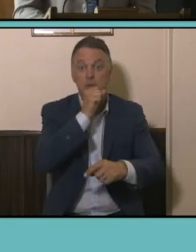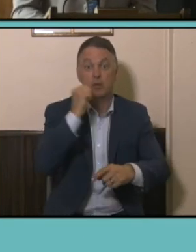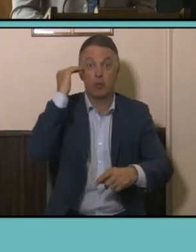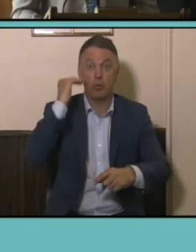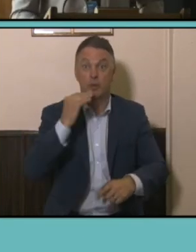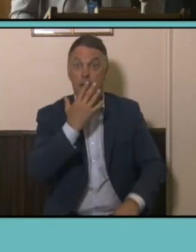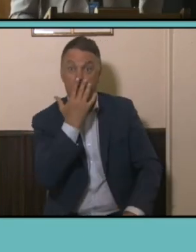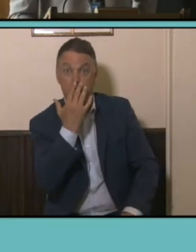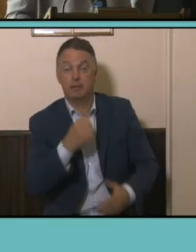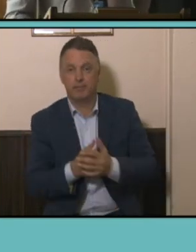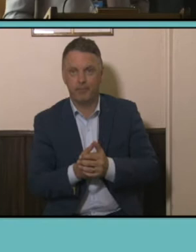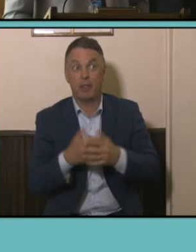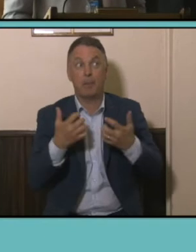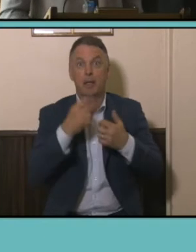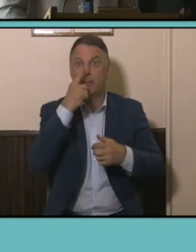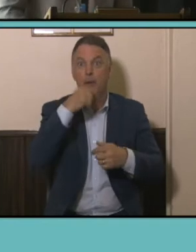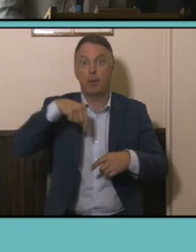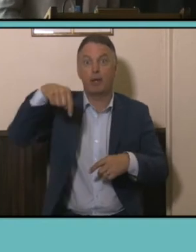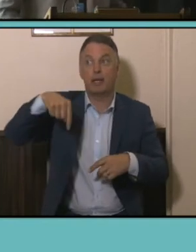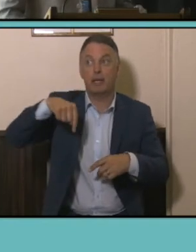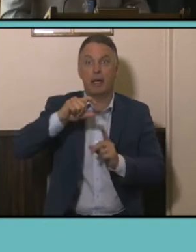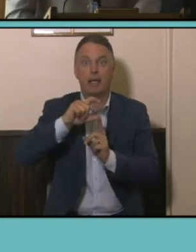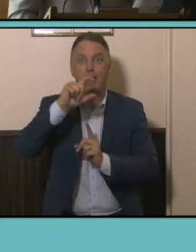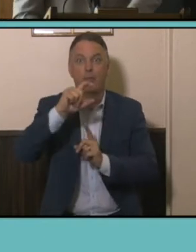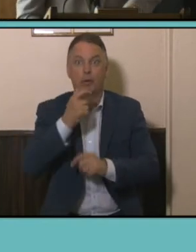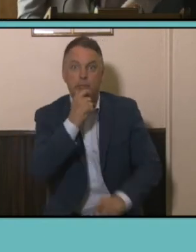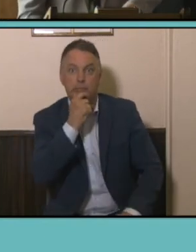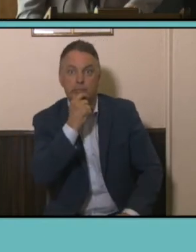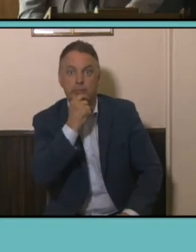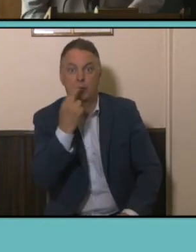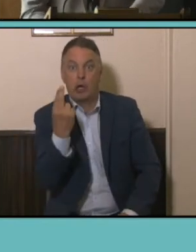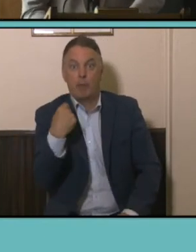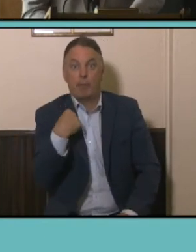looking to see if their age falls on the second slide rather than the third slide.